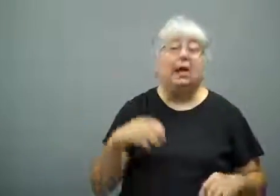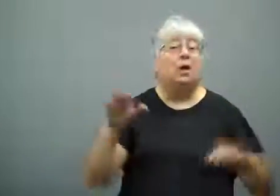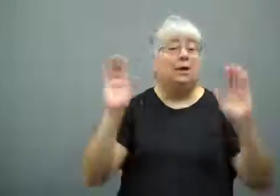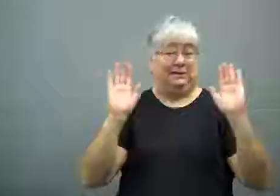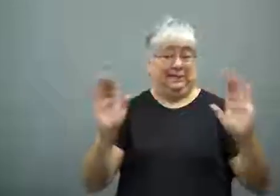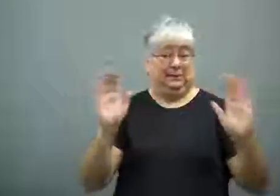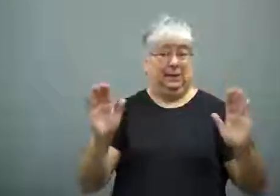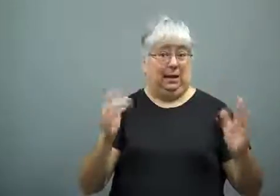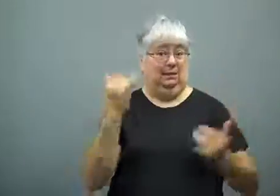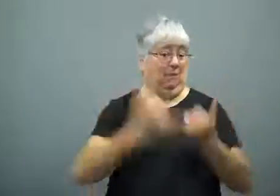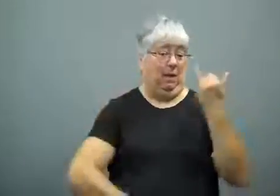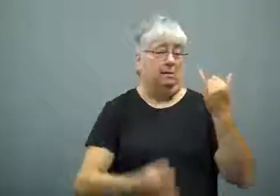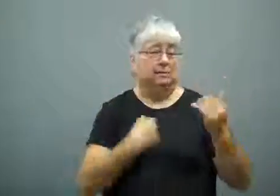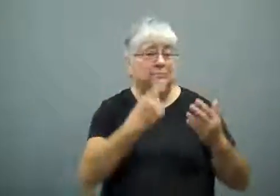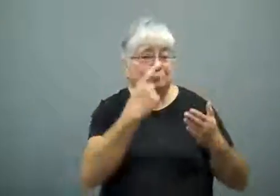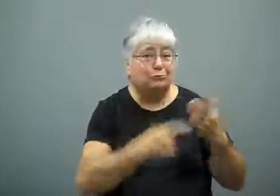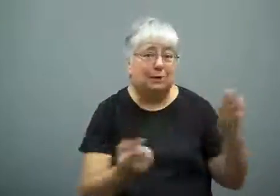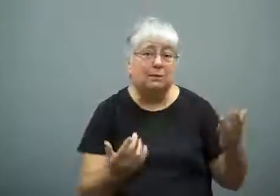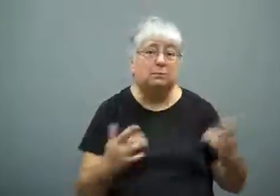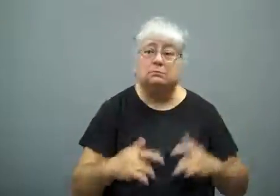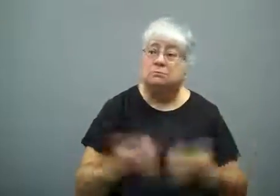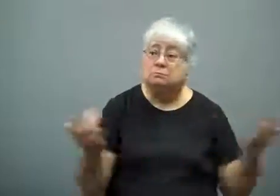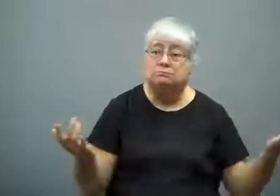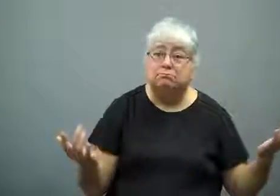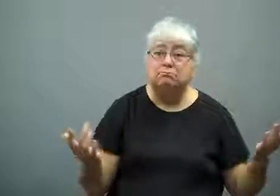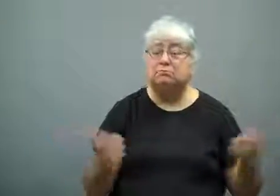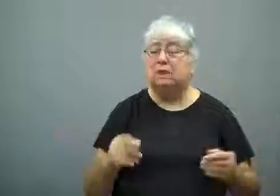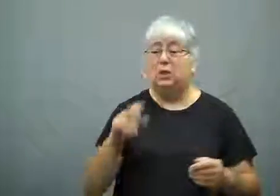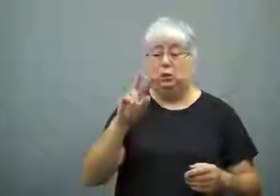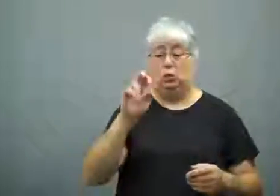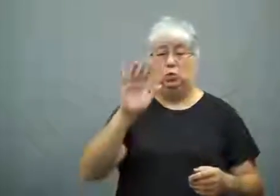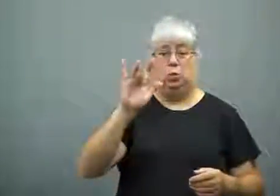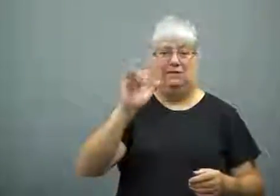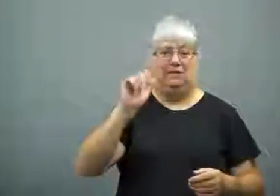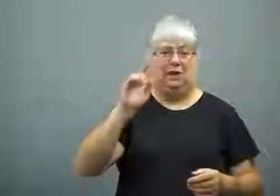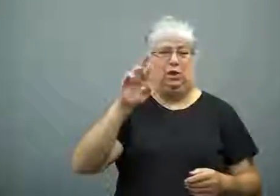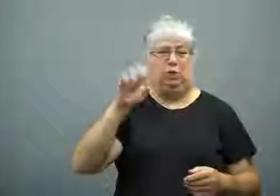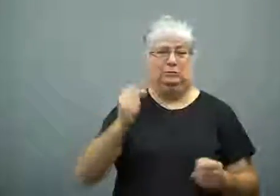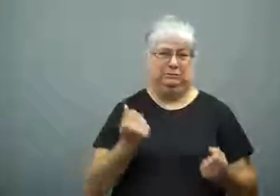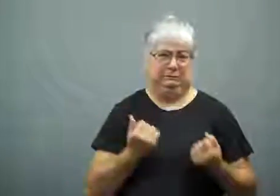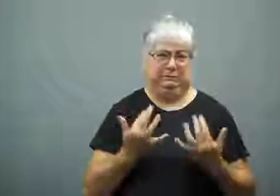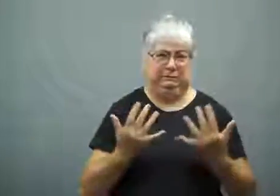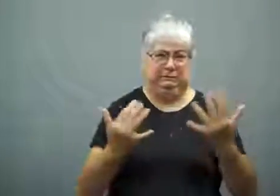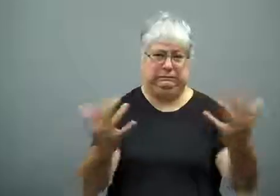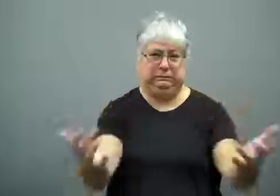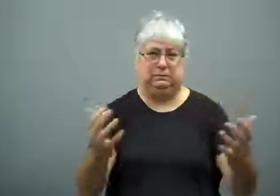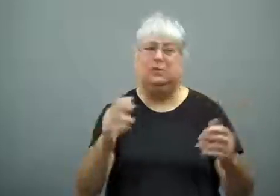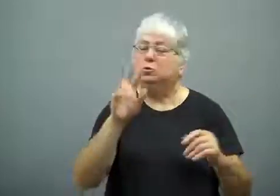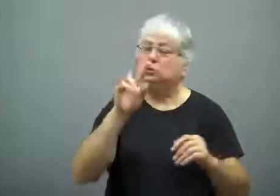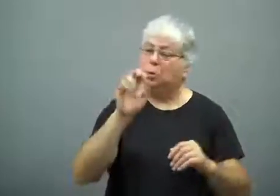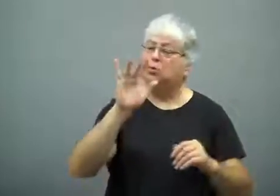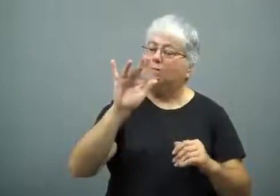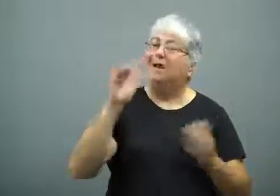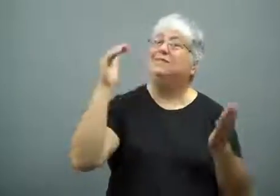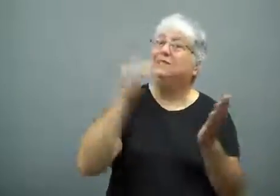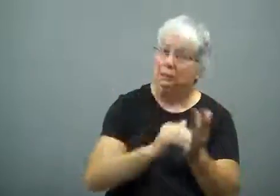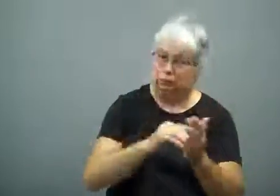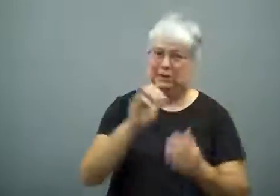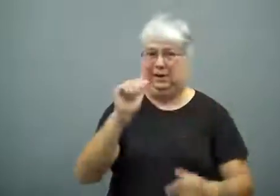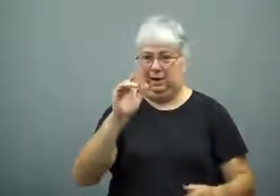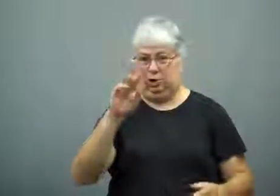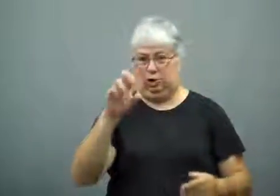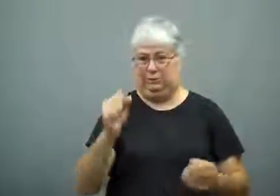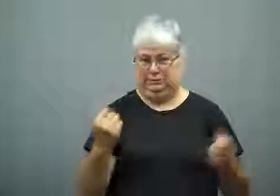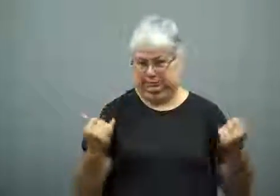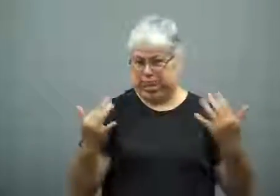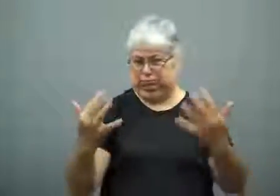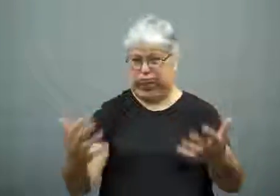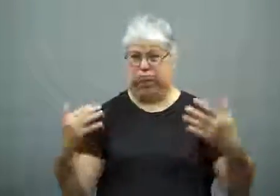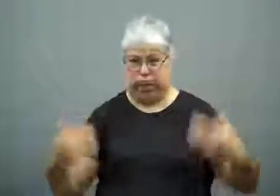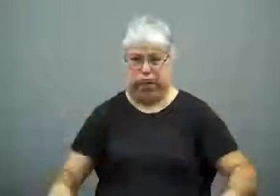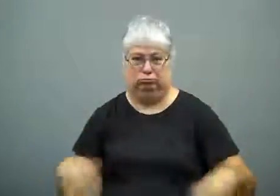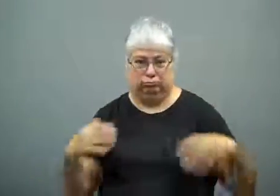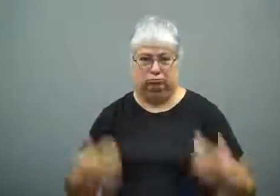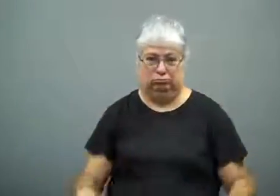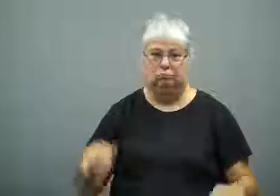Last I checked on Sunday, 225,000 acres had burned.